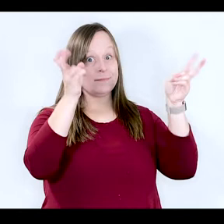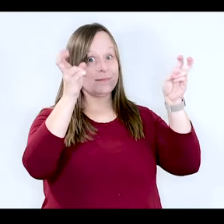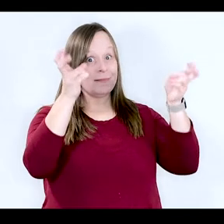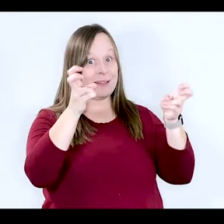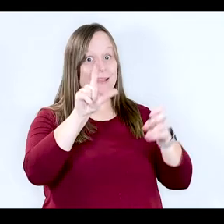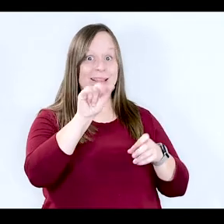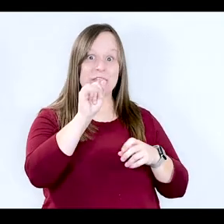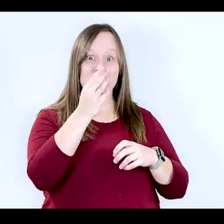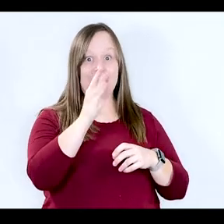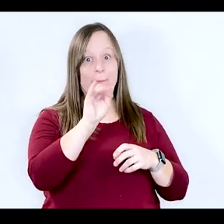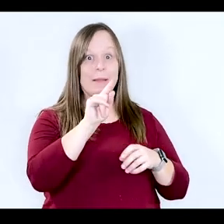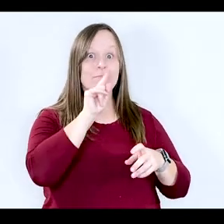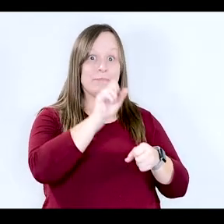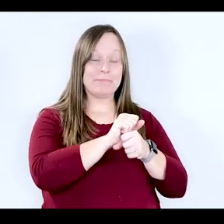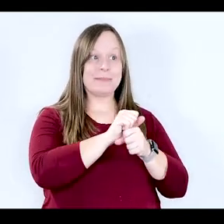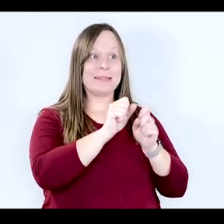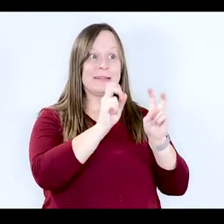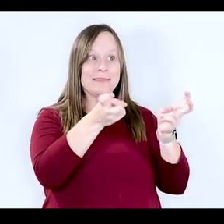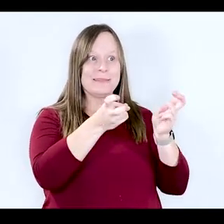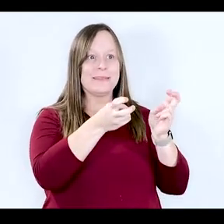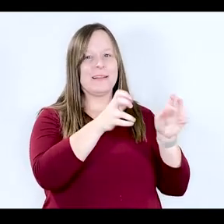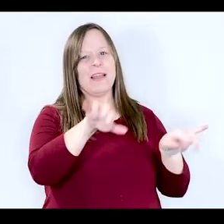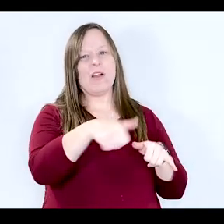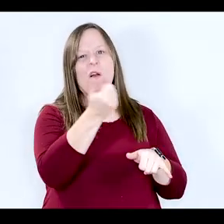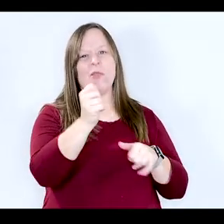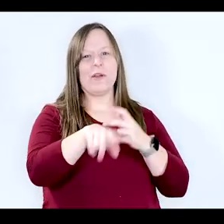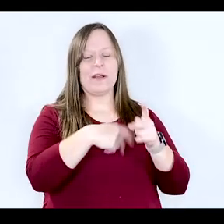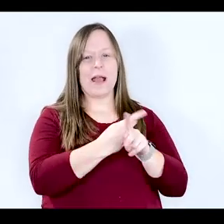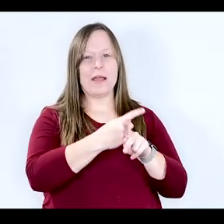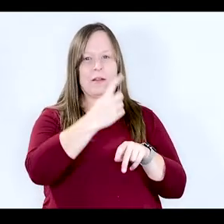this in quotes, "a legitimate condition" like other types of organic brain damage